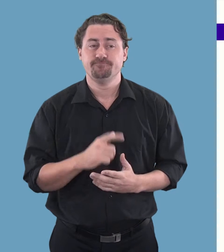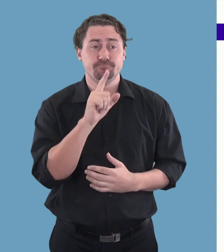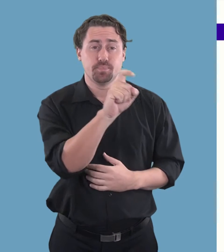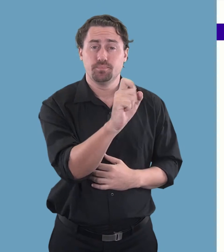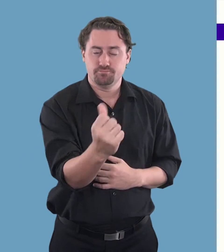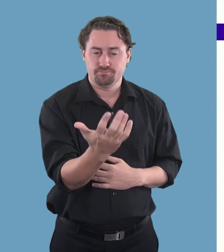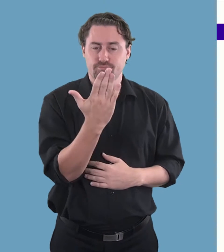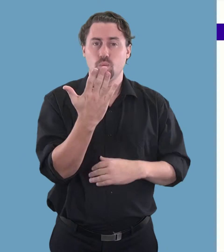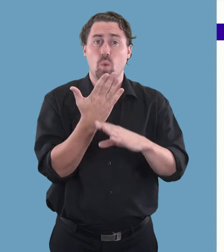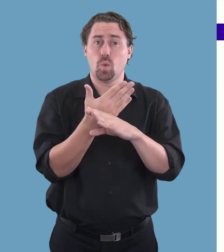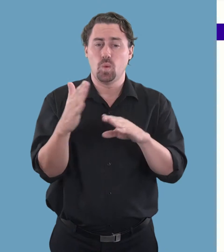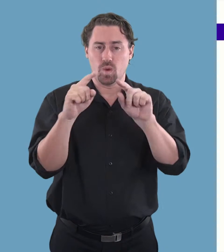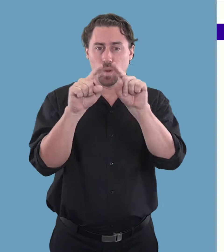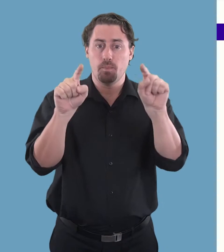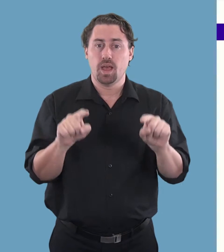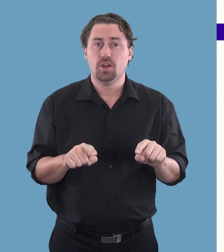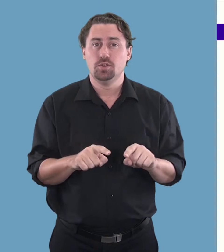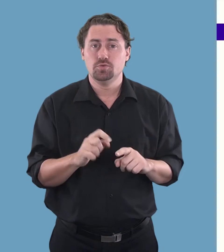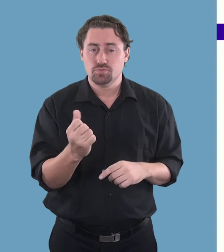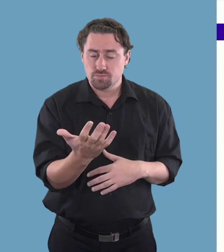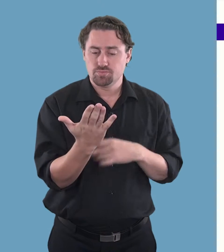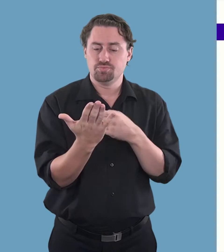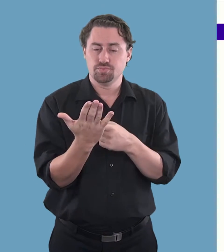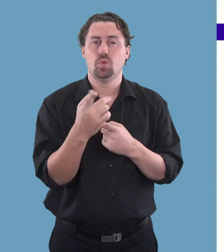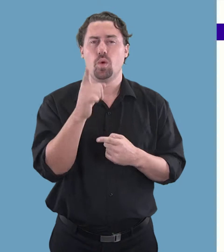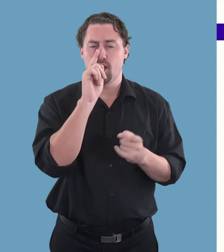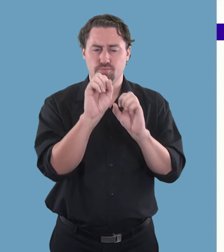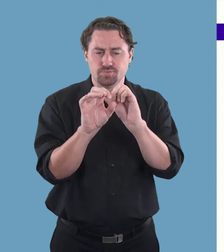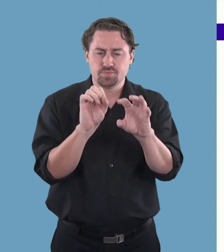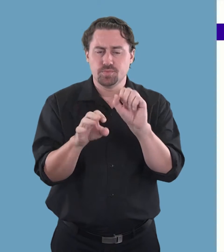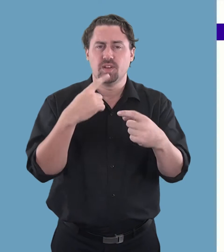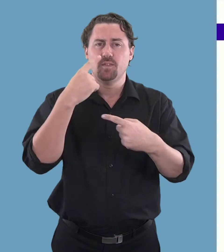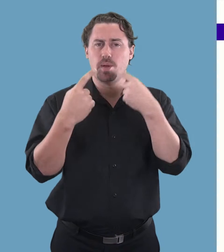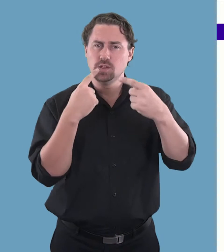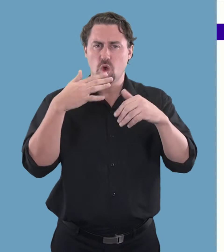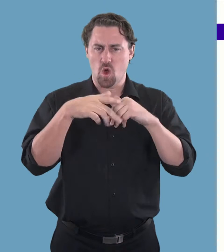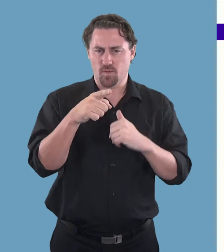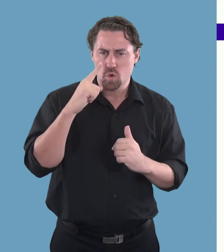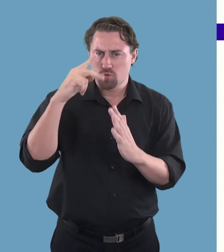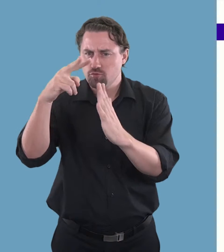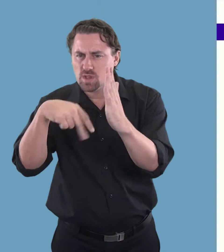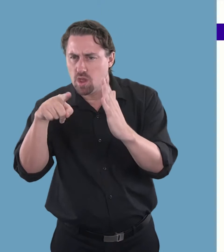3. This will take you to a new page where you can enter